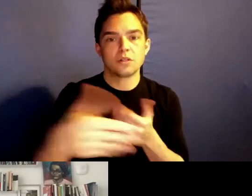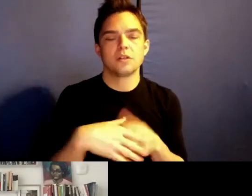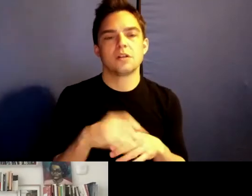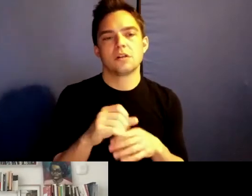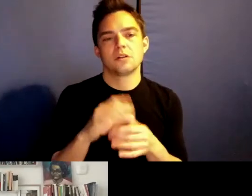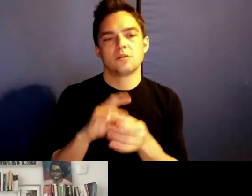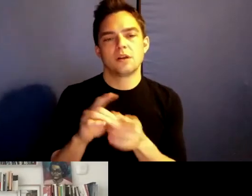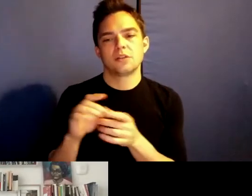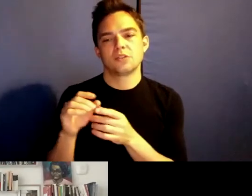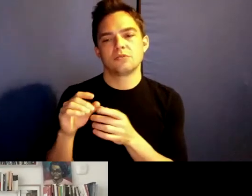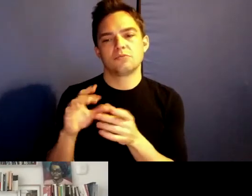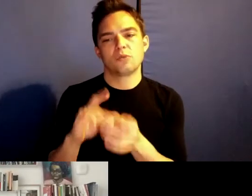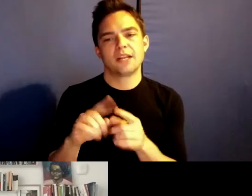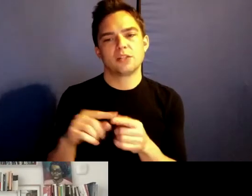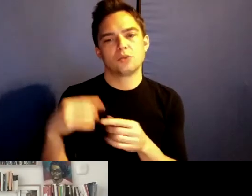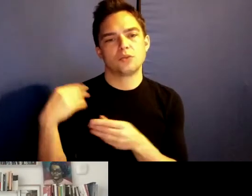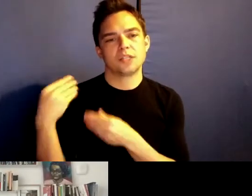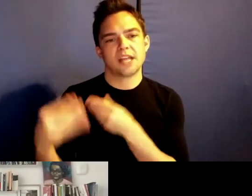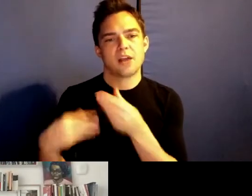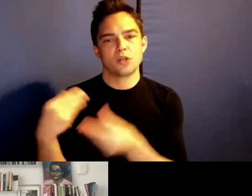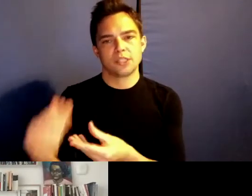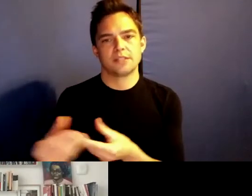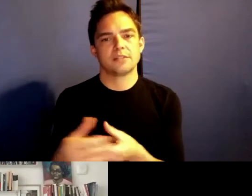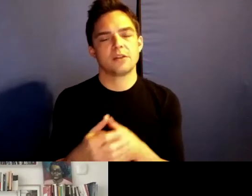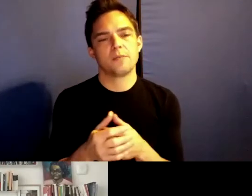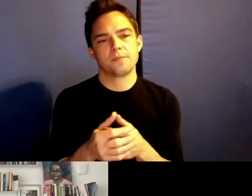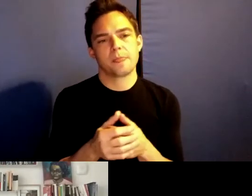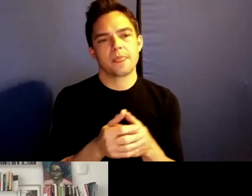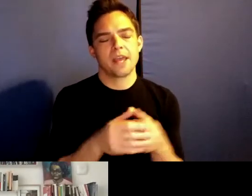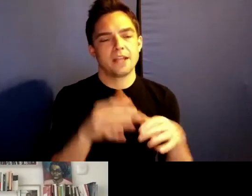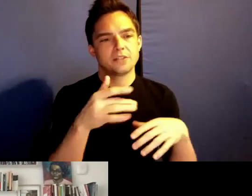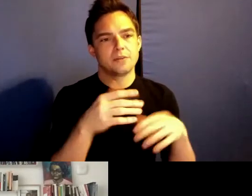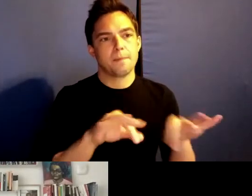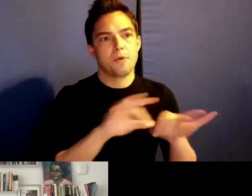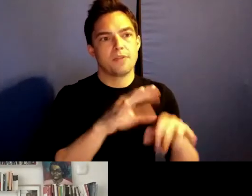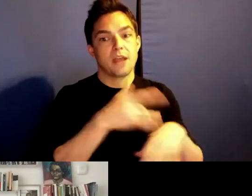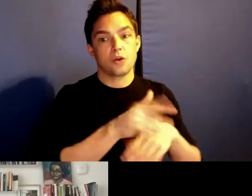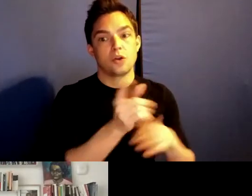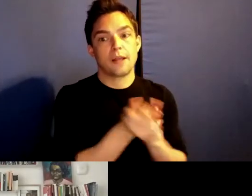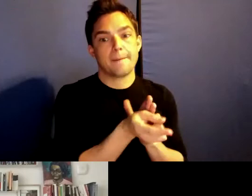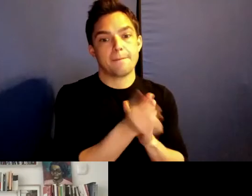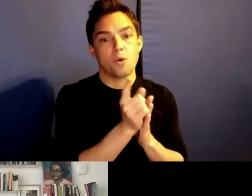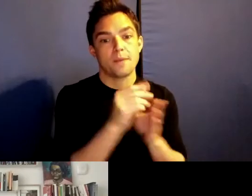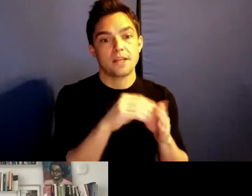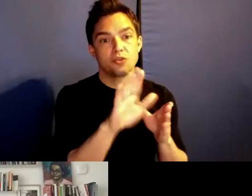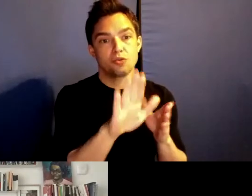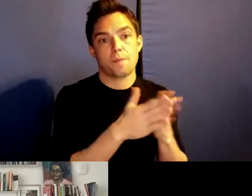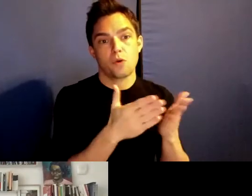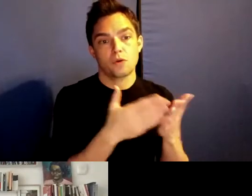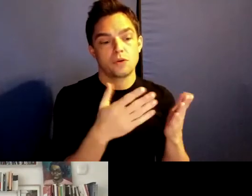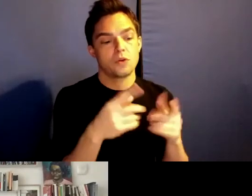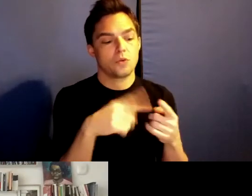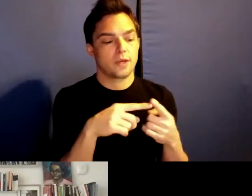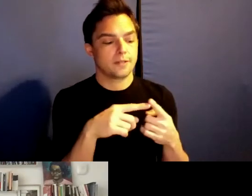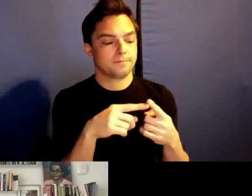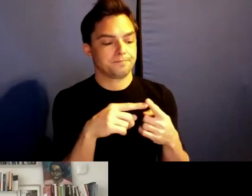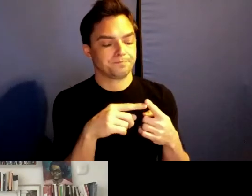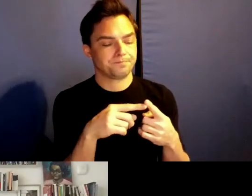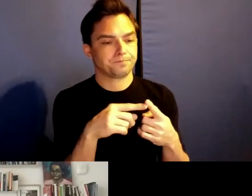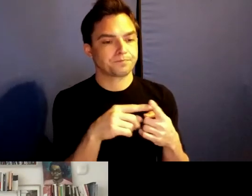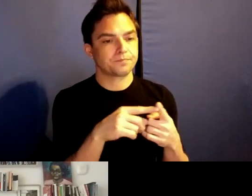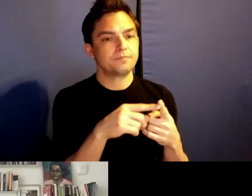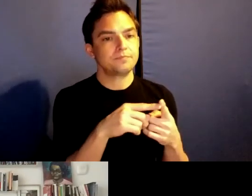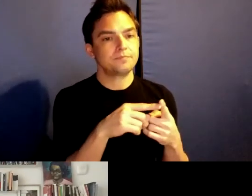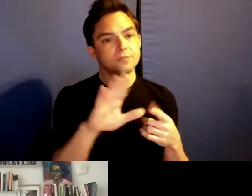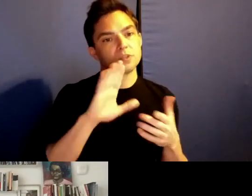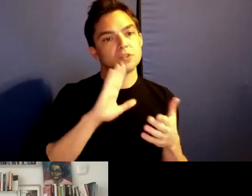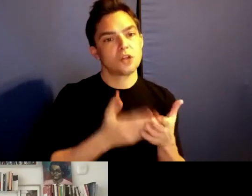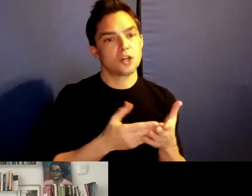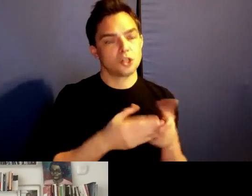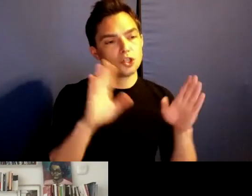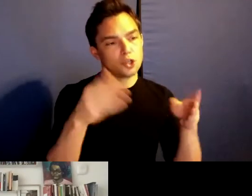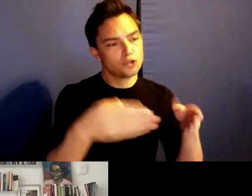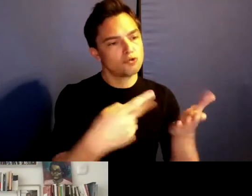I think that's so important and that early moment, in the book, but it's kind of a larger